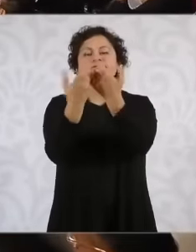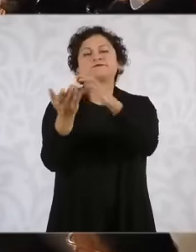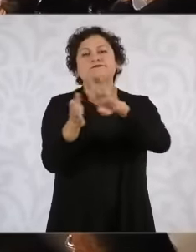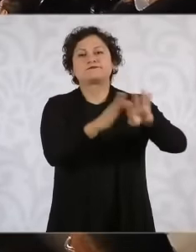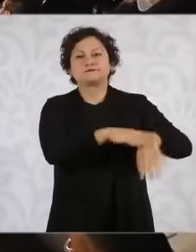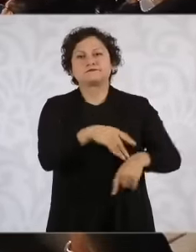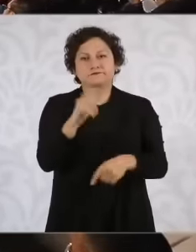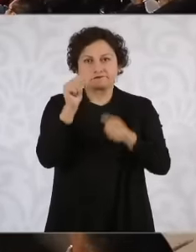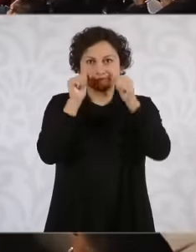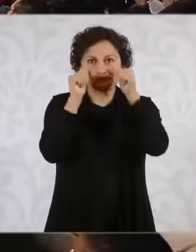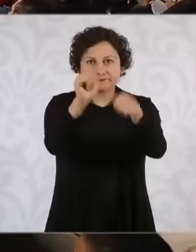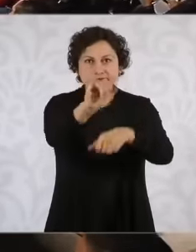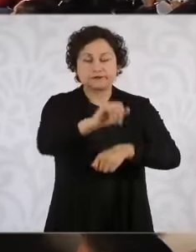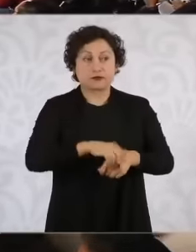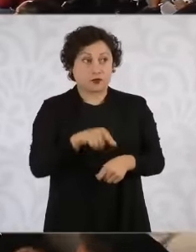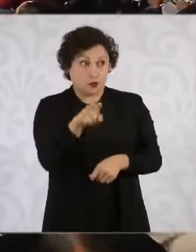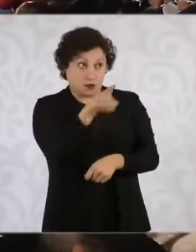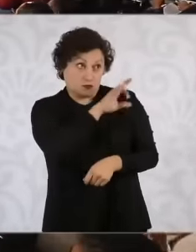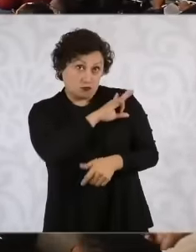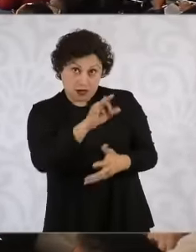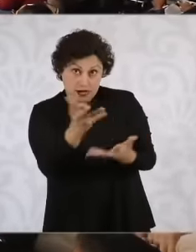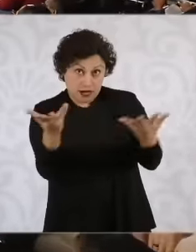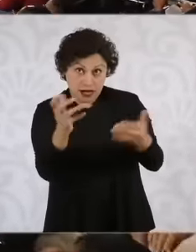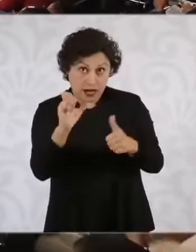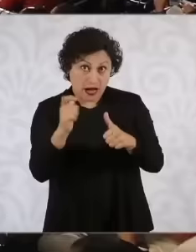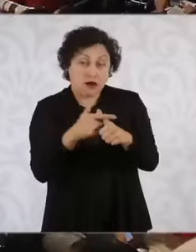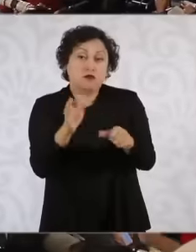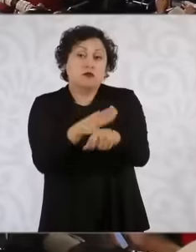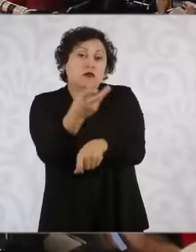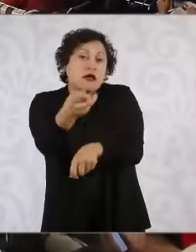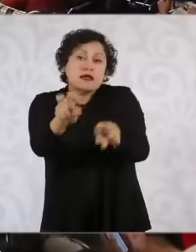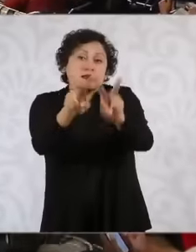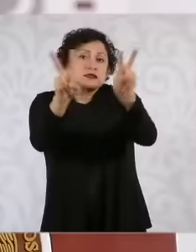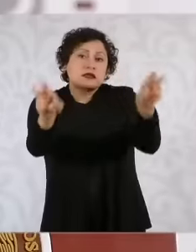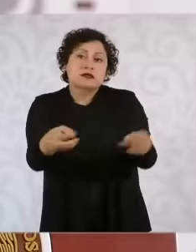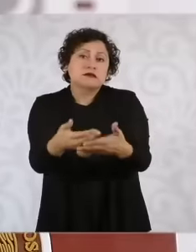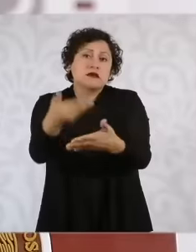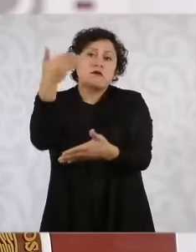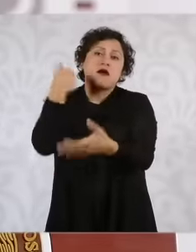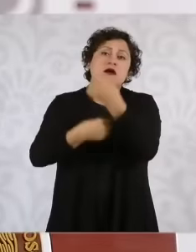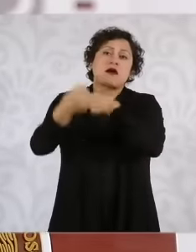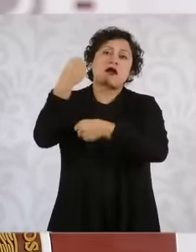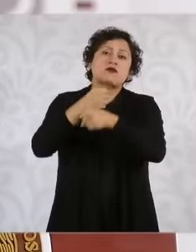because this case that I mention is from 2014 yes If you want, pass us the case and in any case many of them